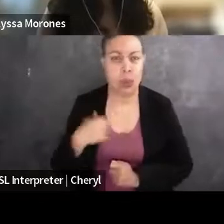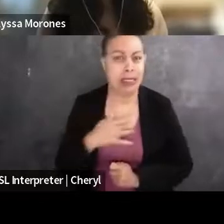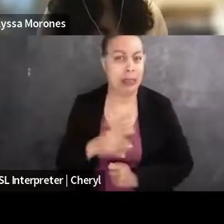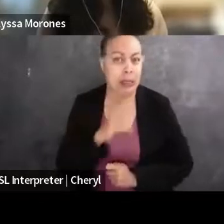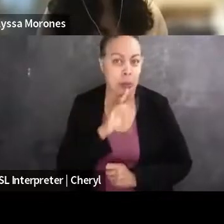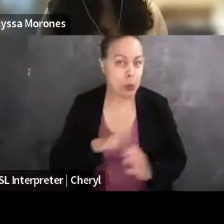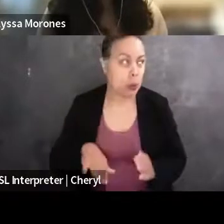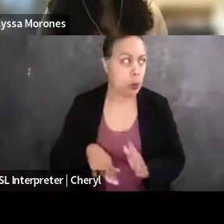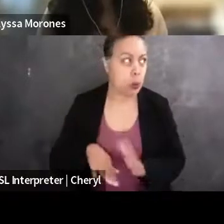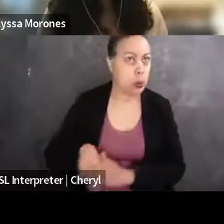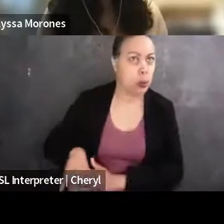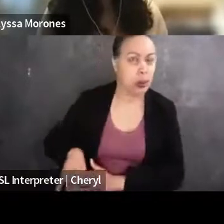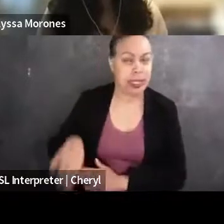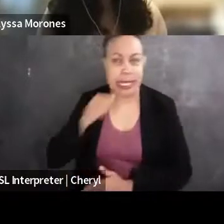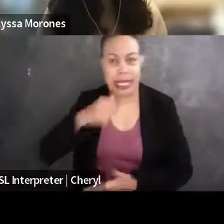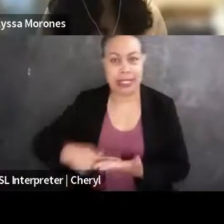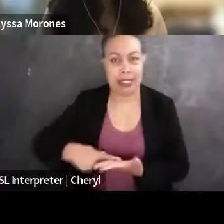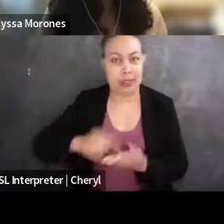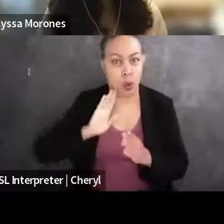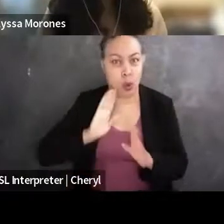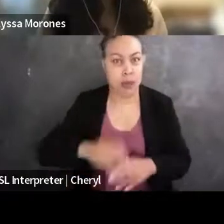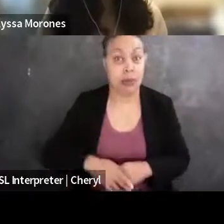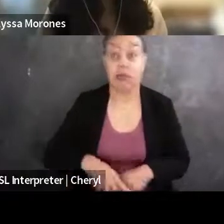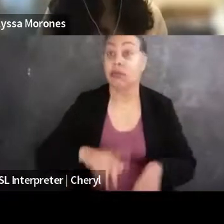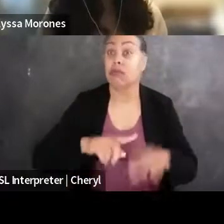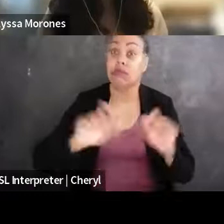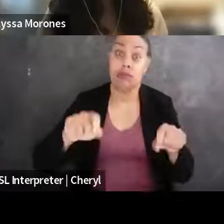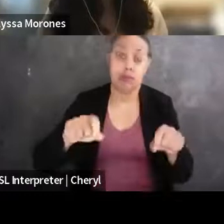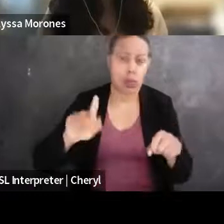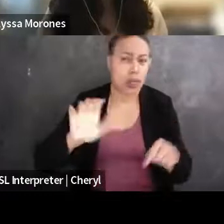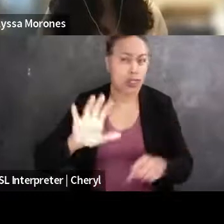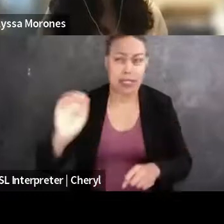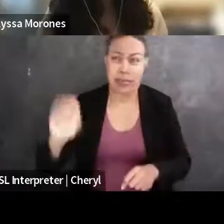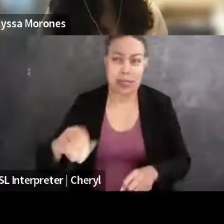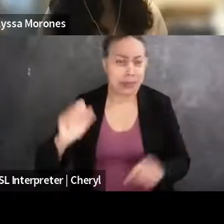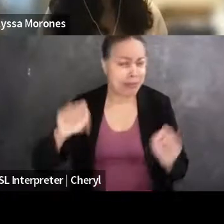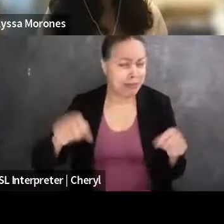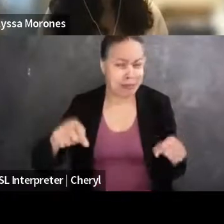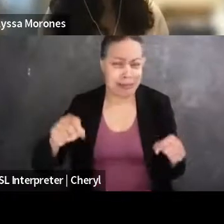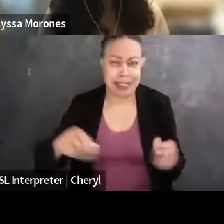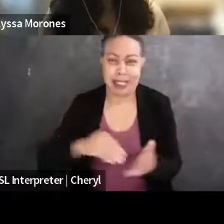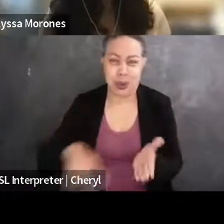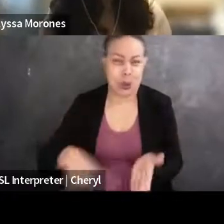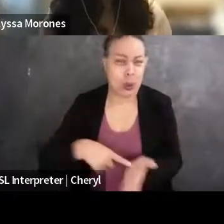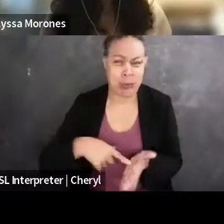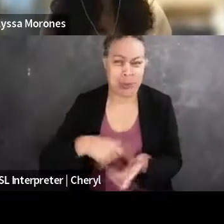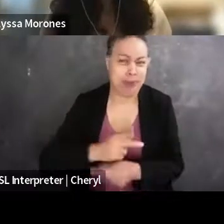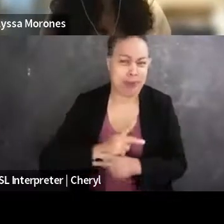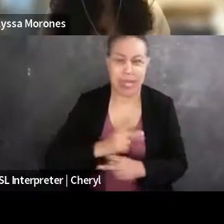So to answer your question, 150% yes as to student loan making an impact on my career choices.